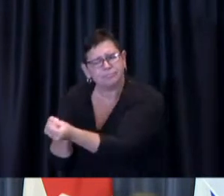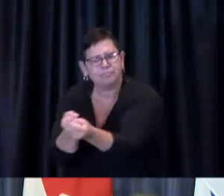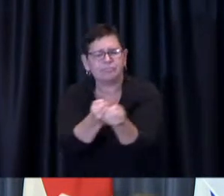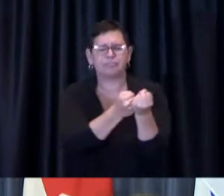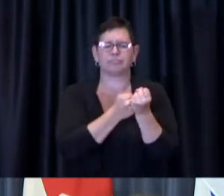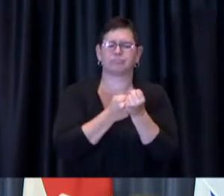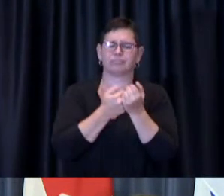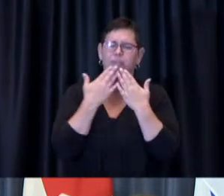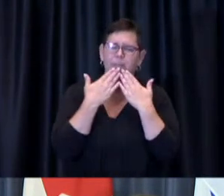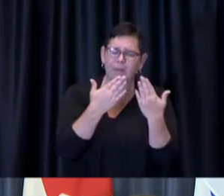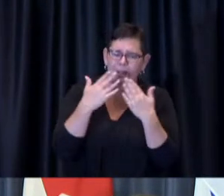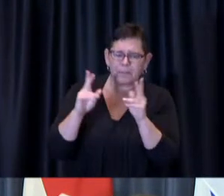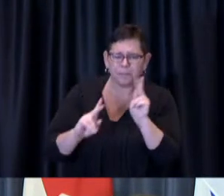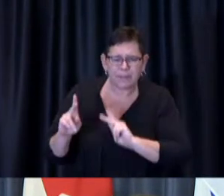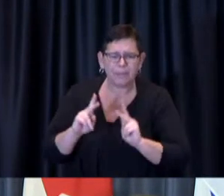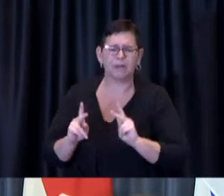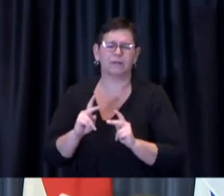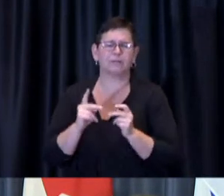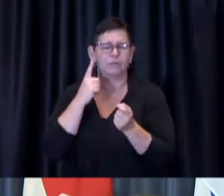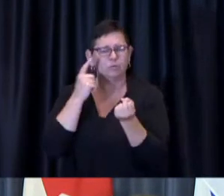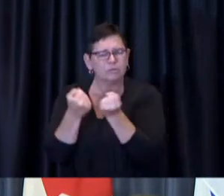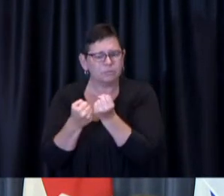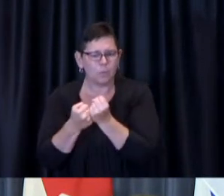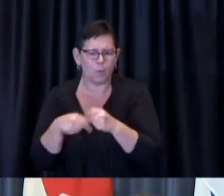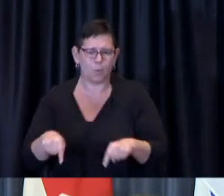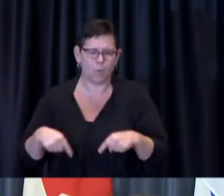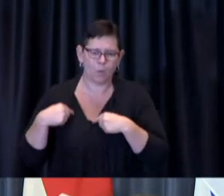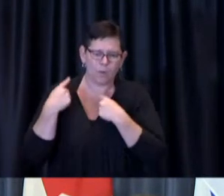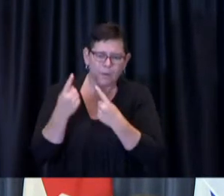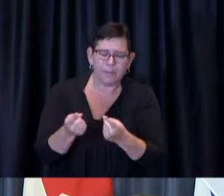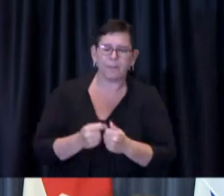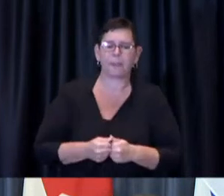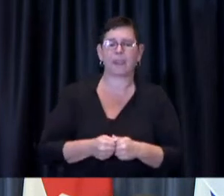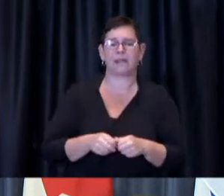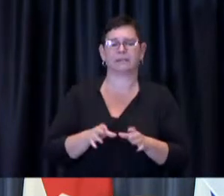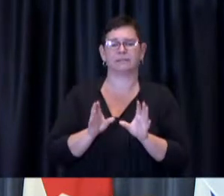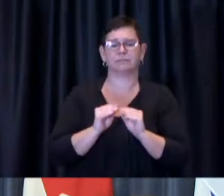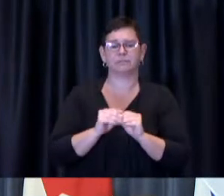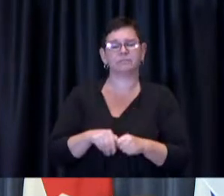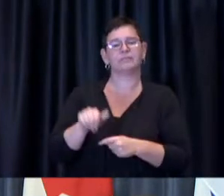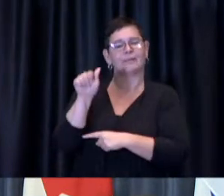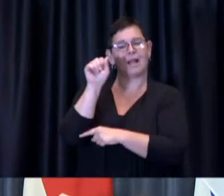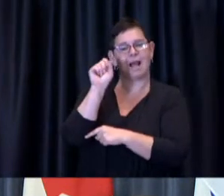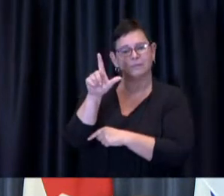First of all all of our briefings have featured ASL and deaf interpretation.